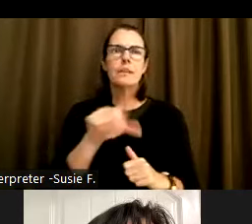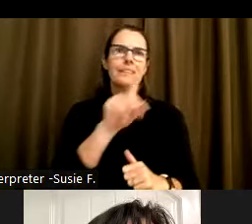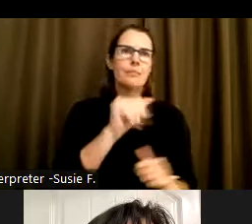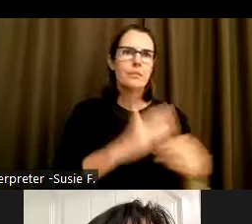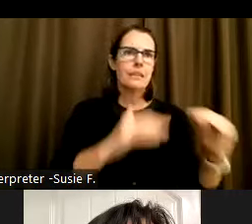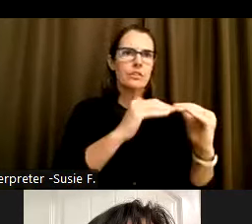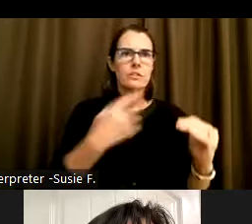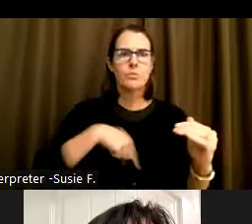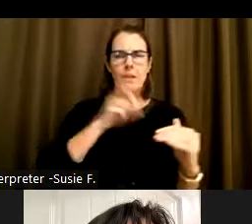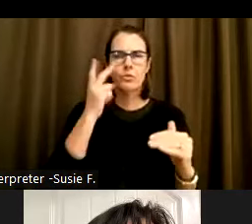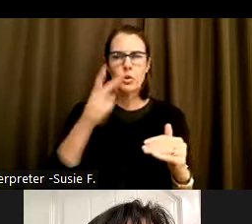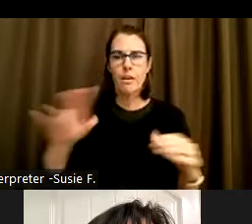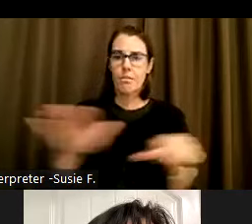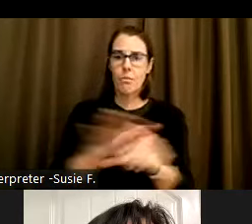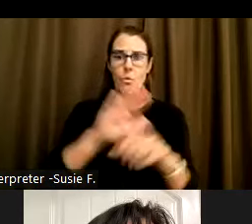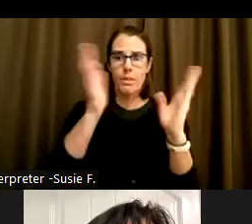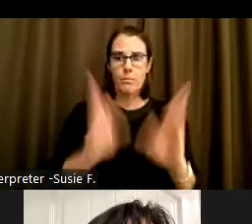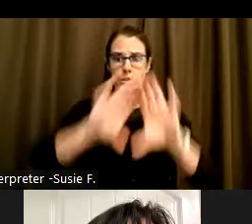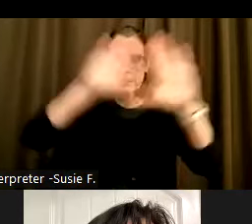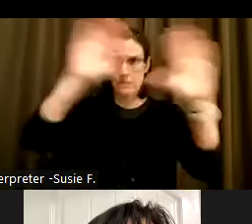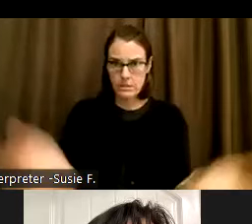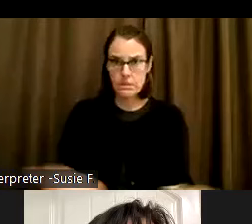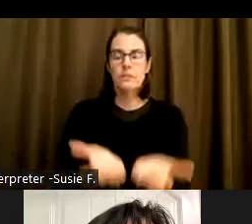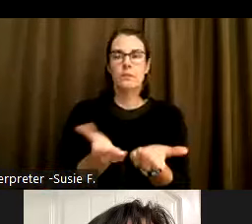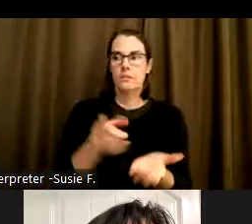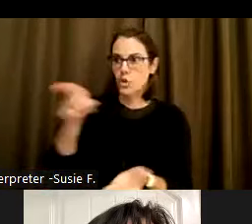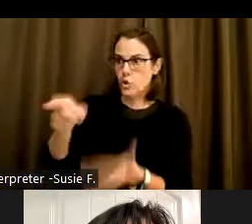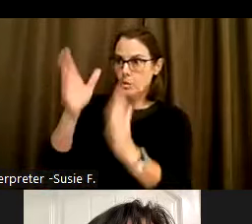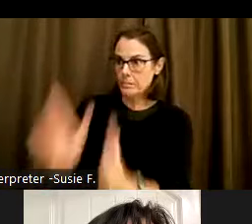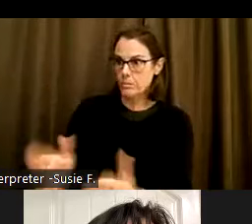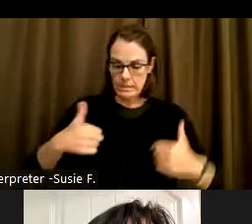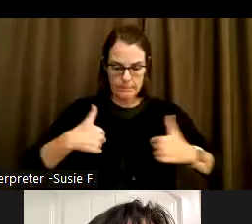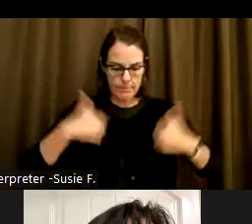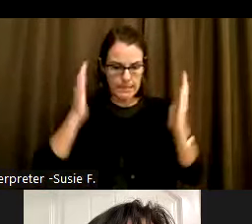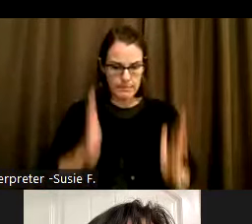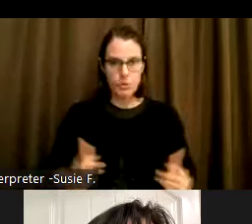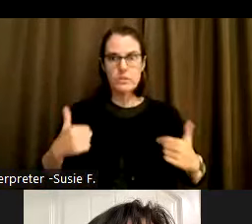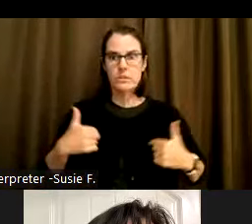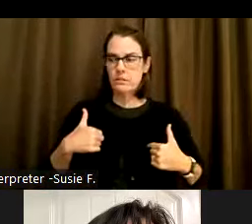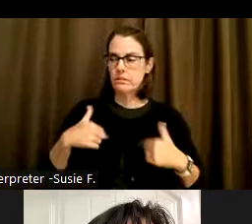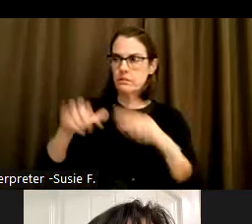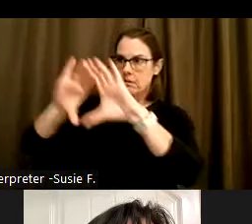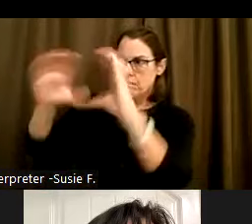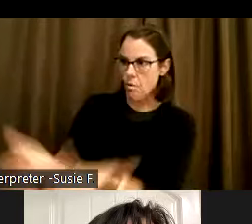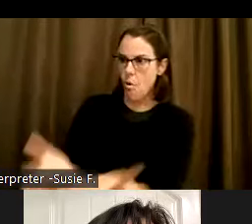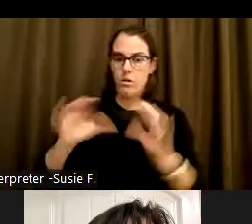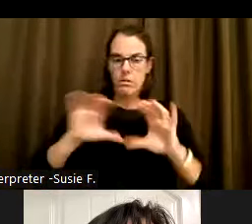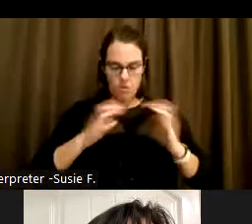the whole person. I as a person, you as a person. In order to be able to trust all the different ways our system